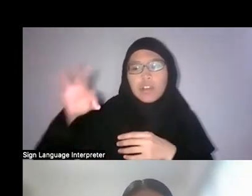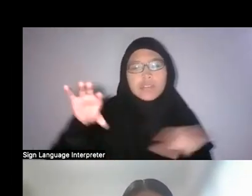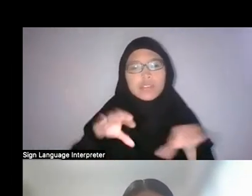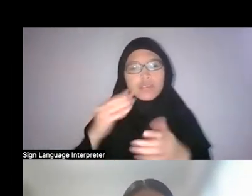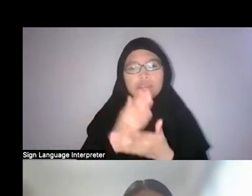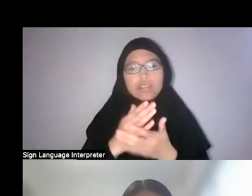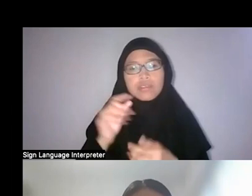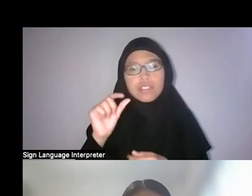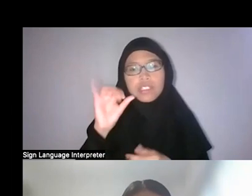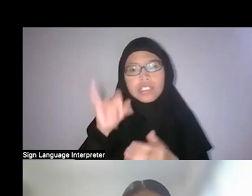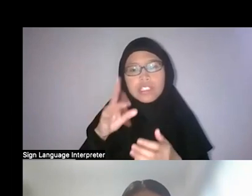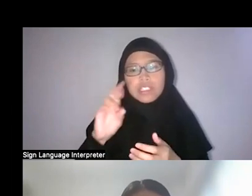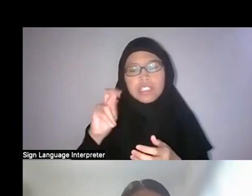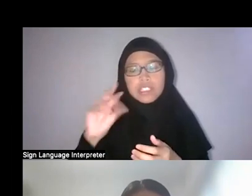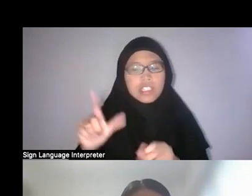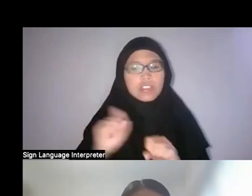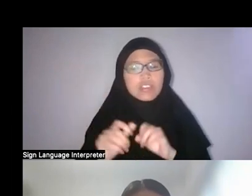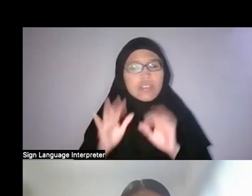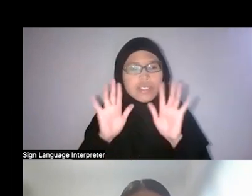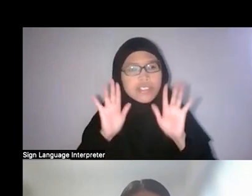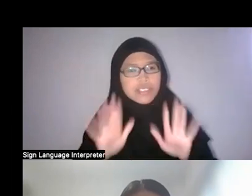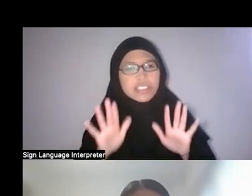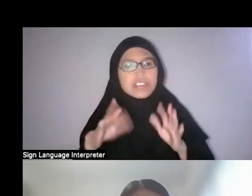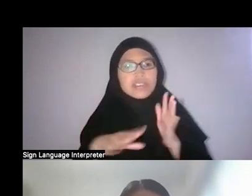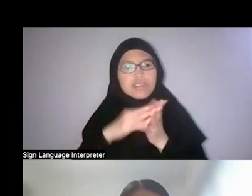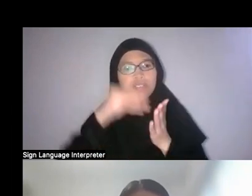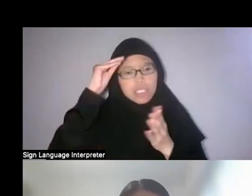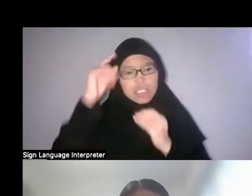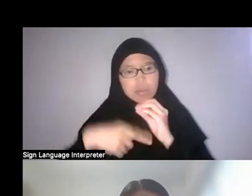So it was quite fascinating to learn about his history